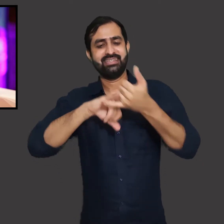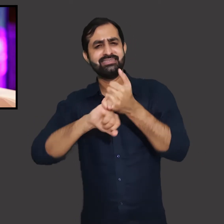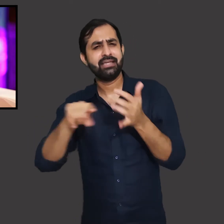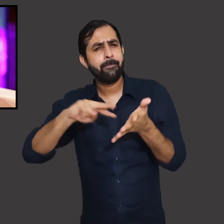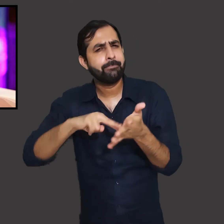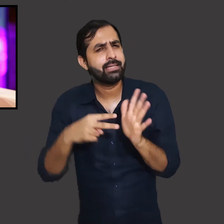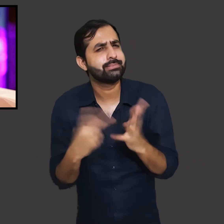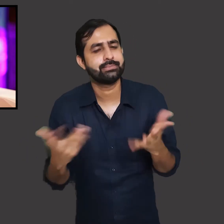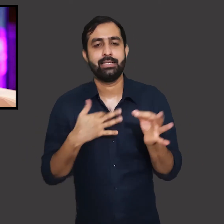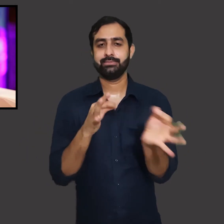Let me tell you.